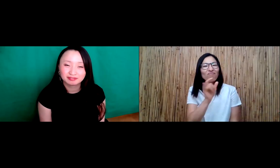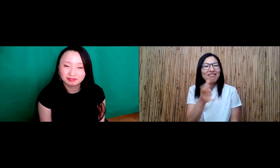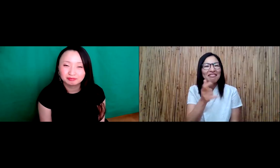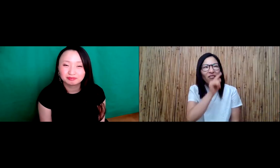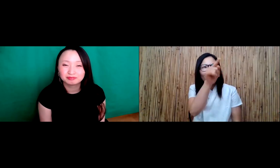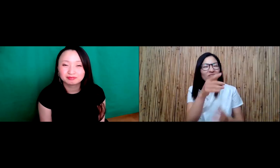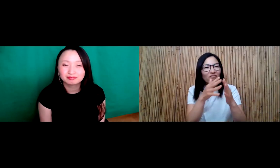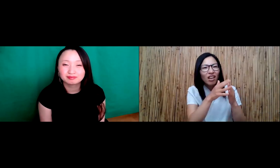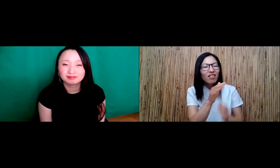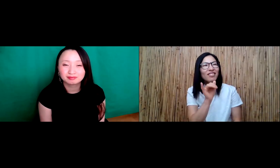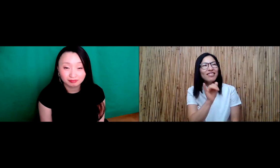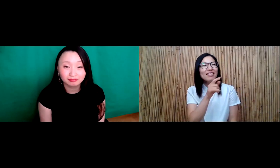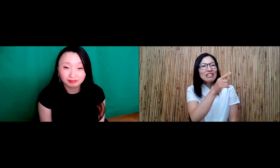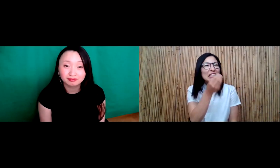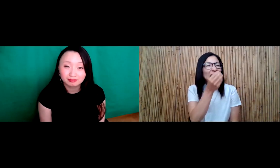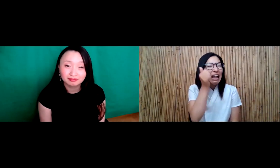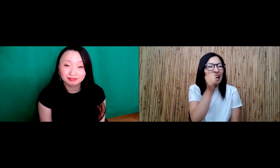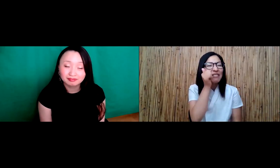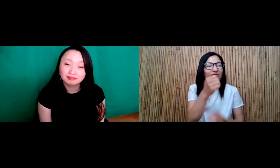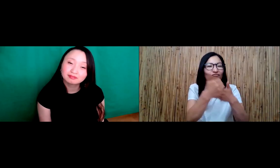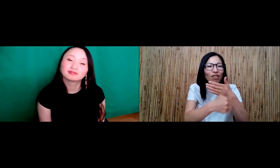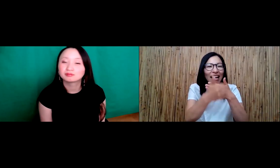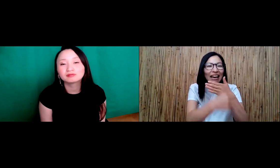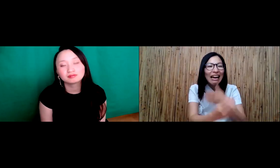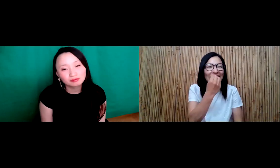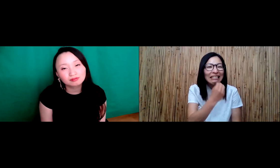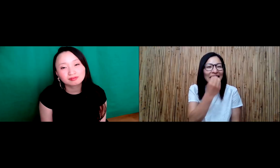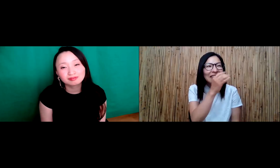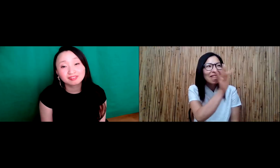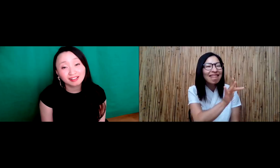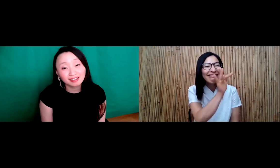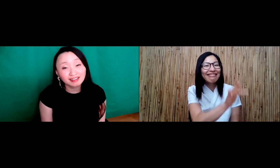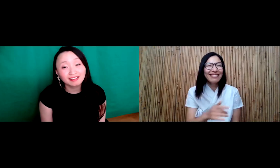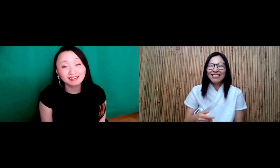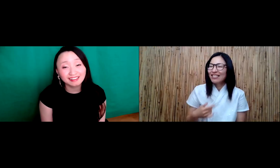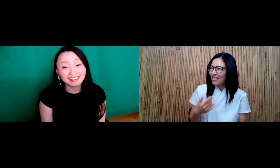but I still do that and I think, and they often think about me and in my